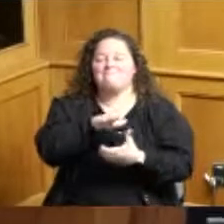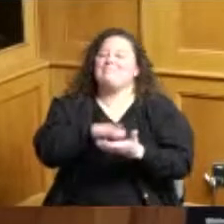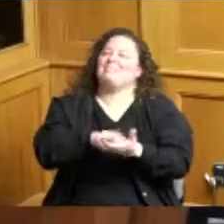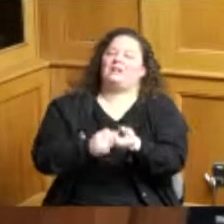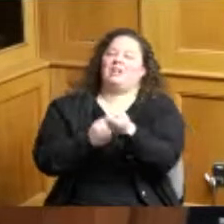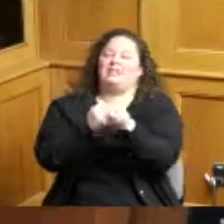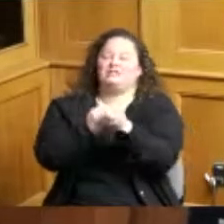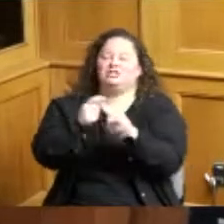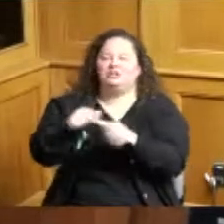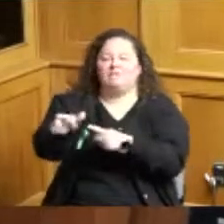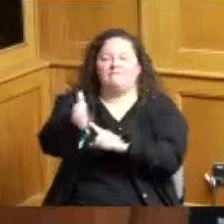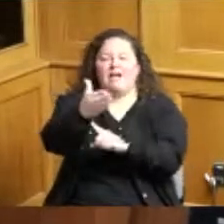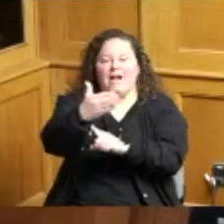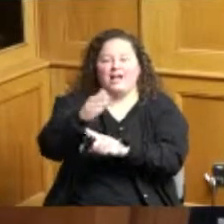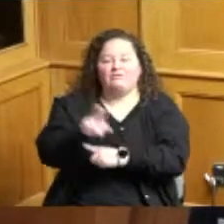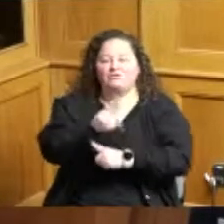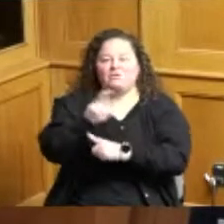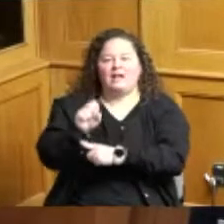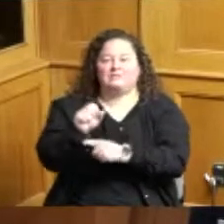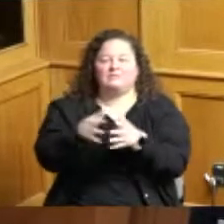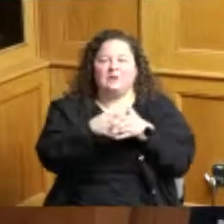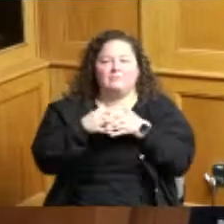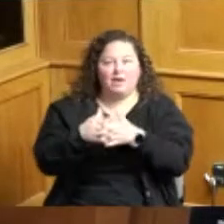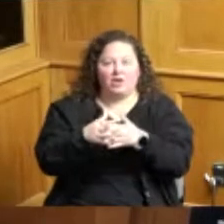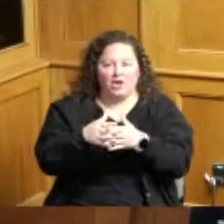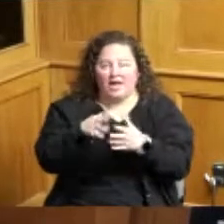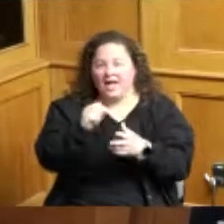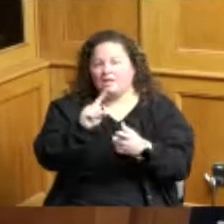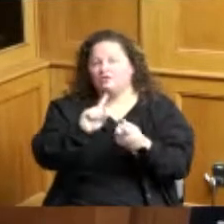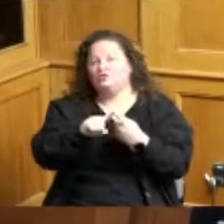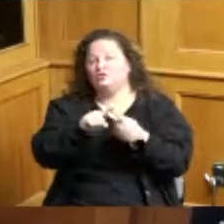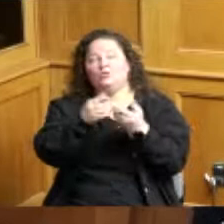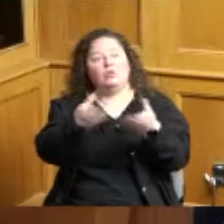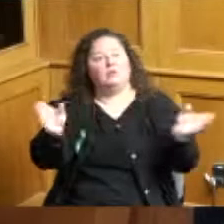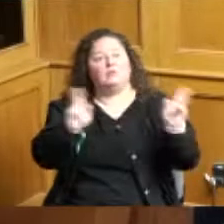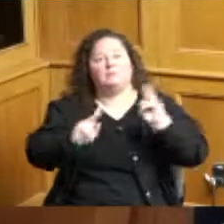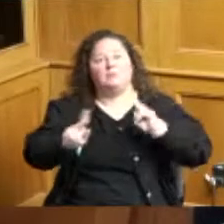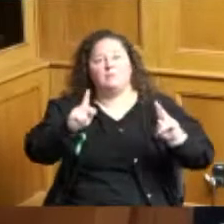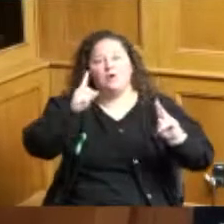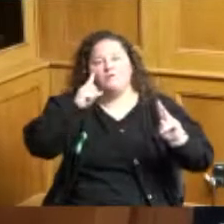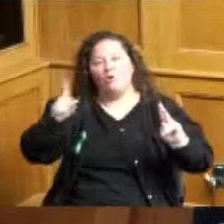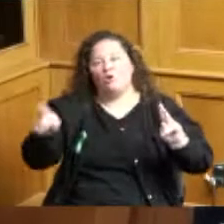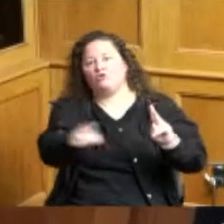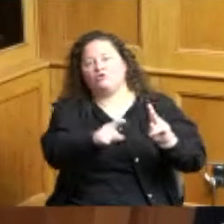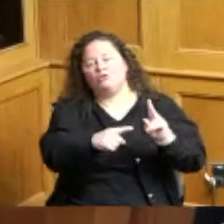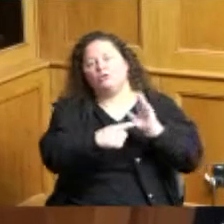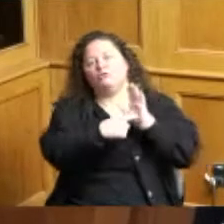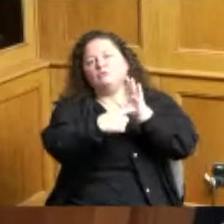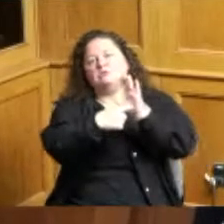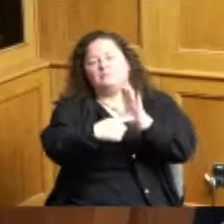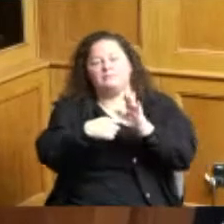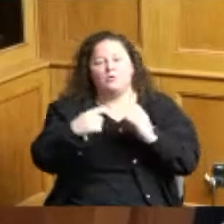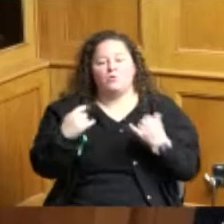of the United States of America and to the republic for which it stands one nation under God